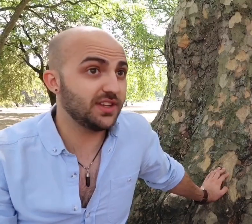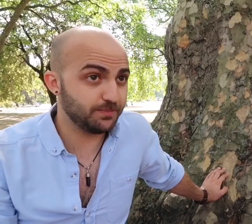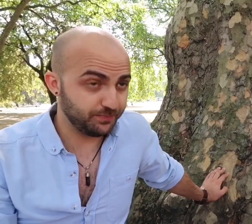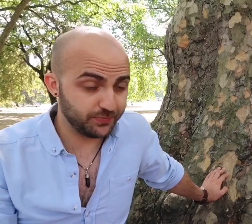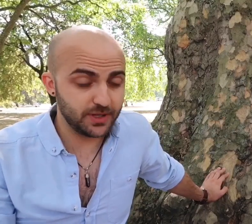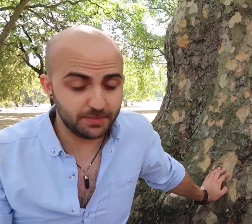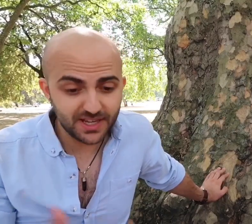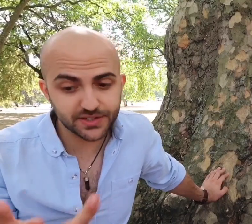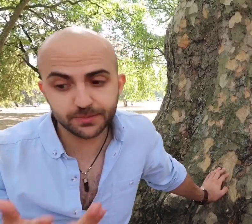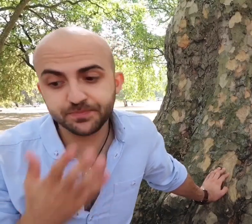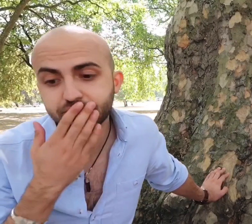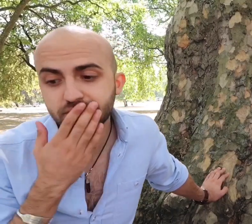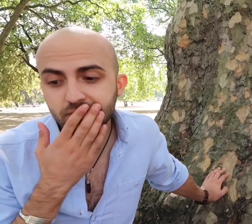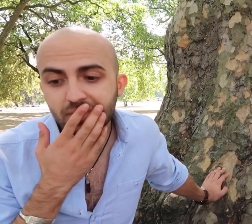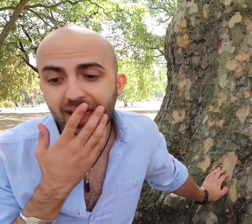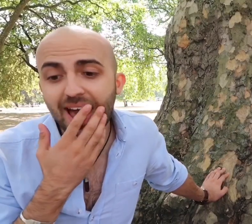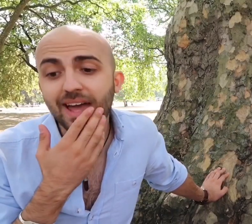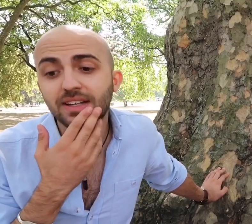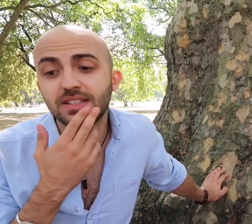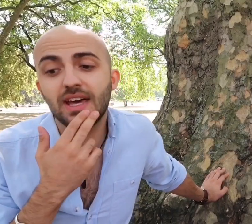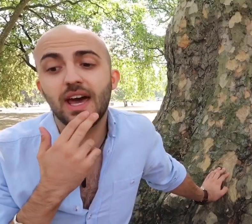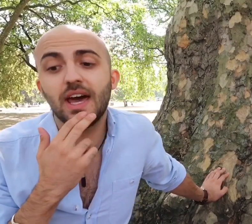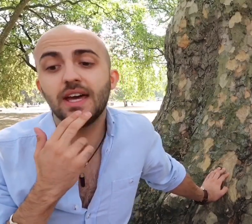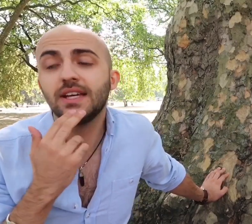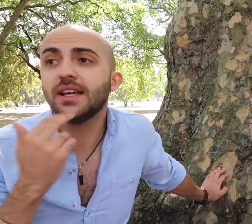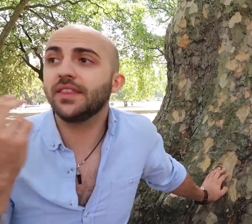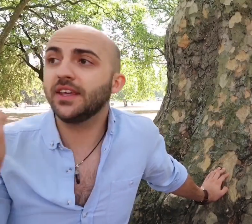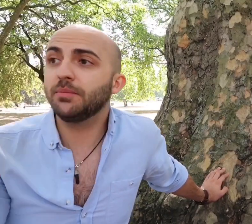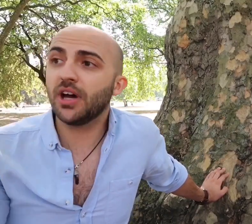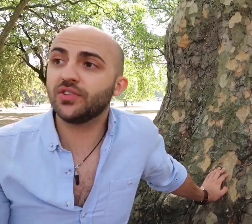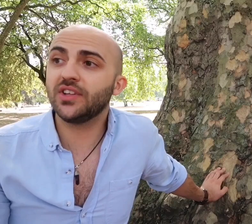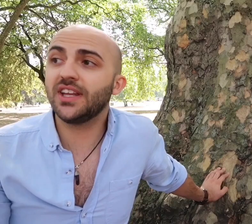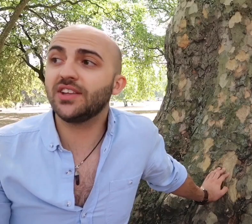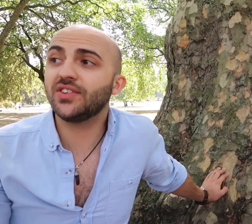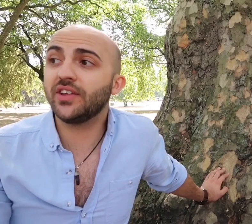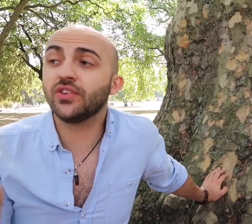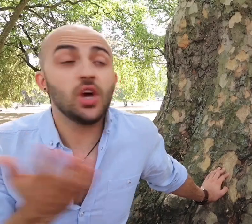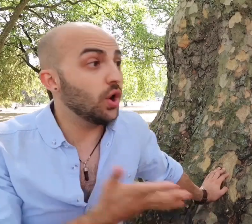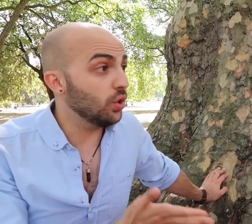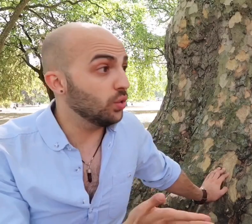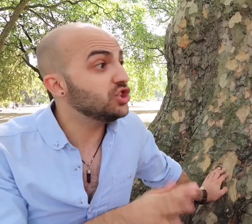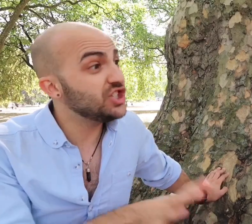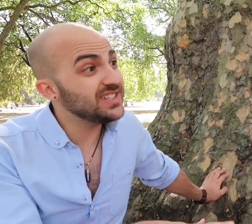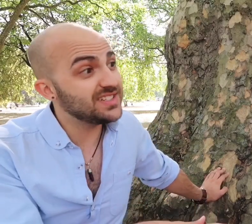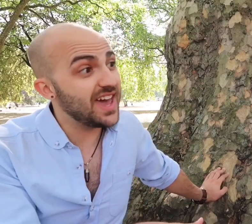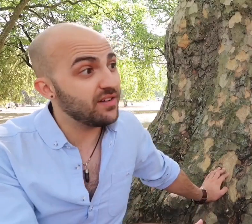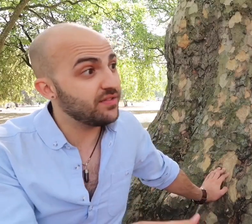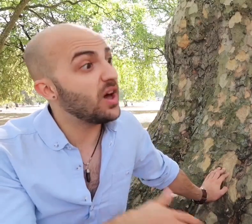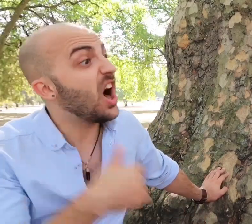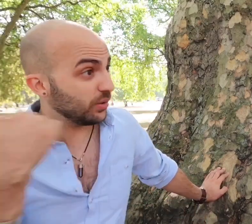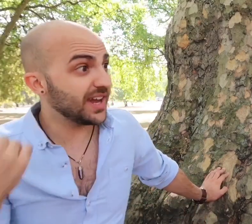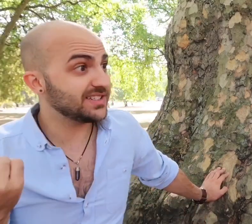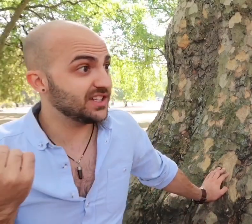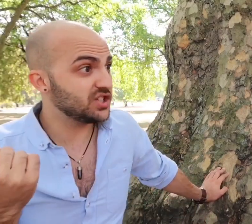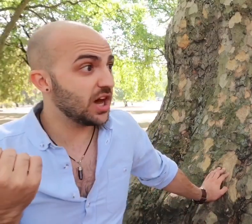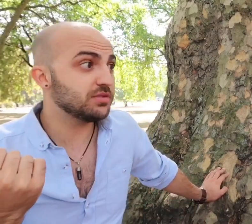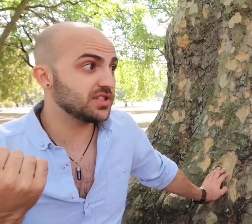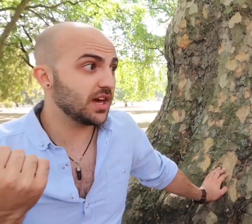in the piece and the person in it says "Oh she's Deaf I'll get an interpreter"